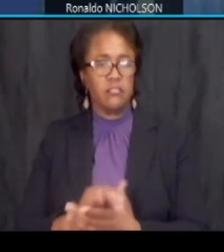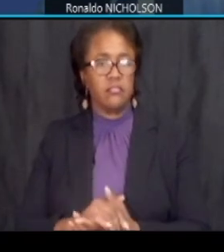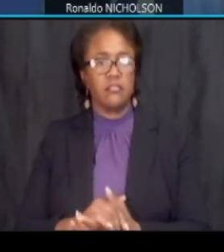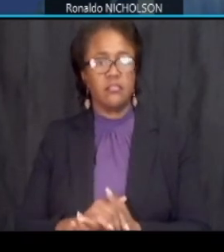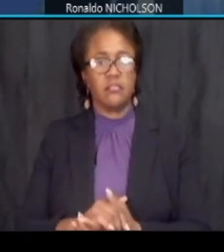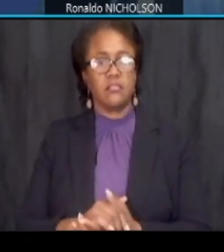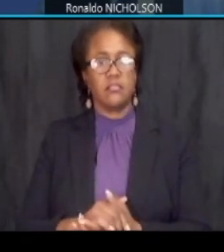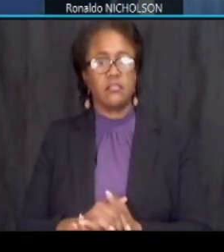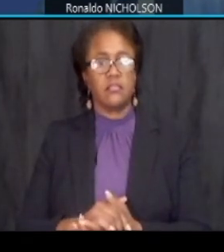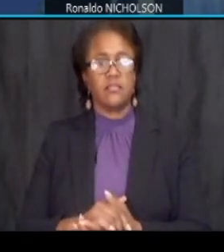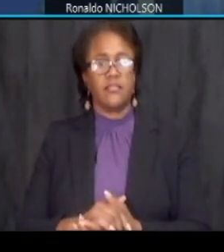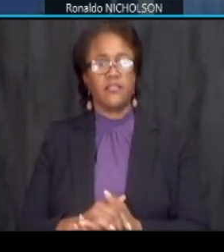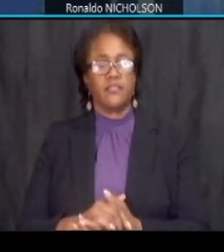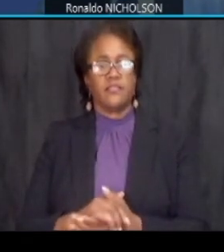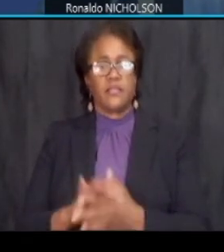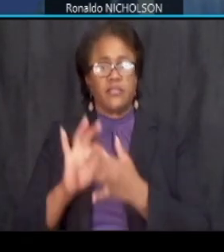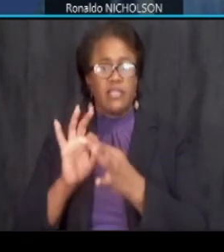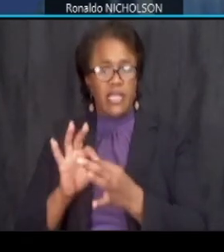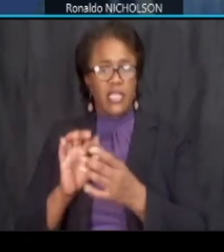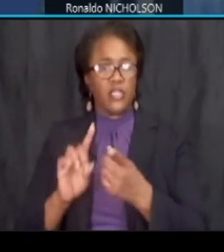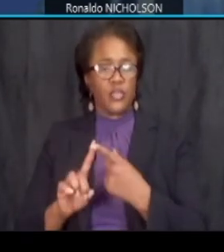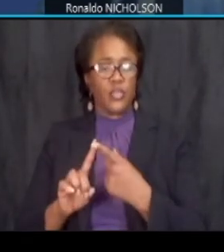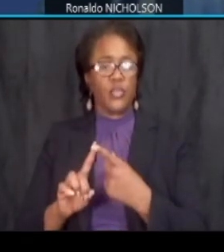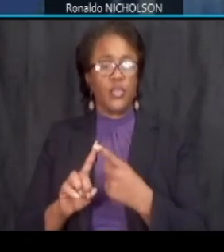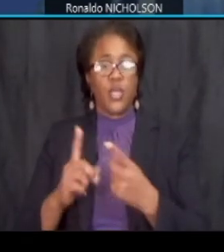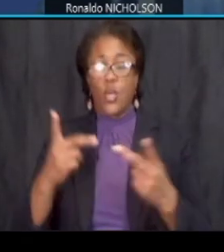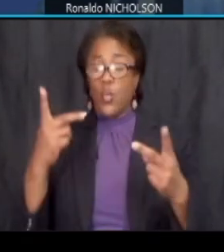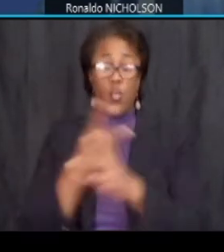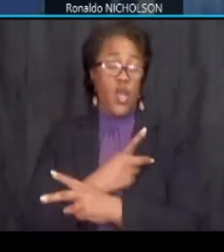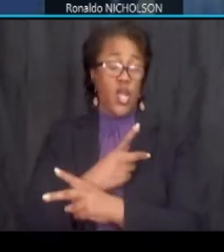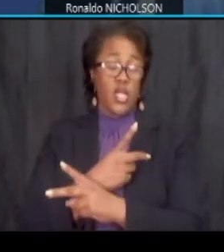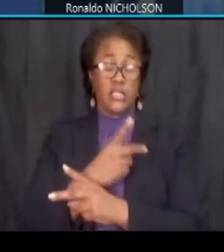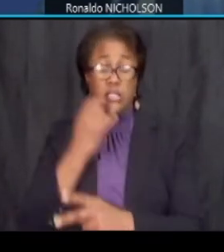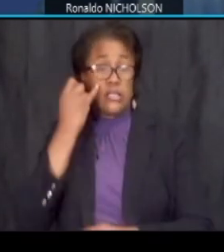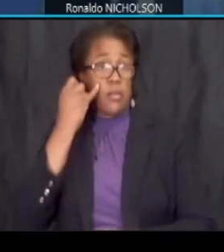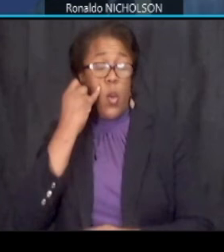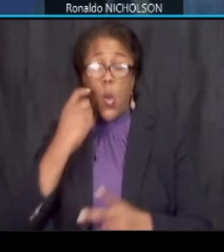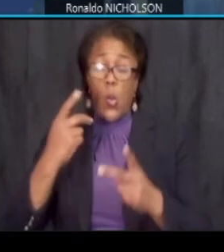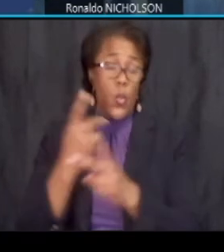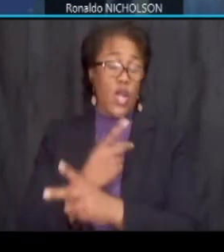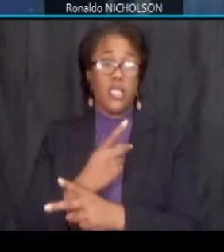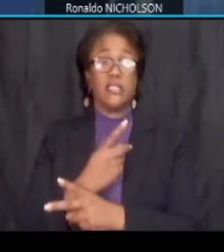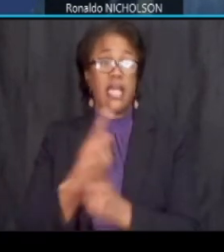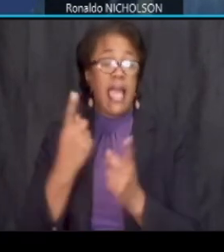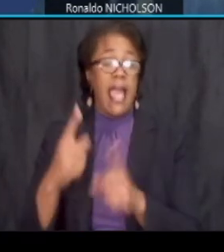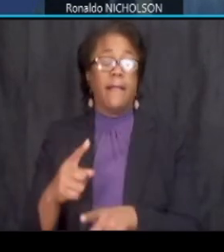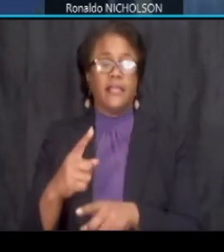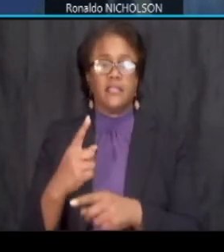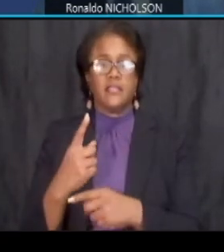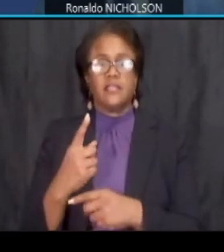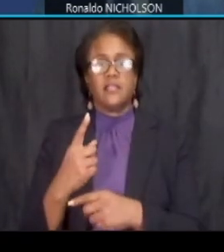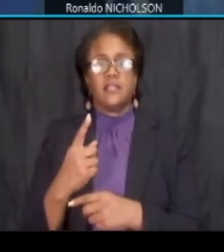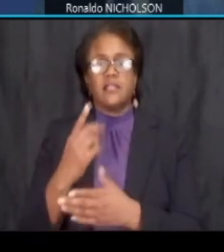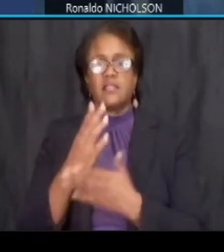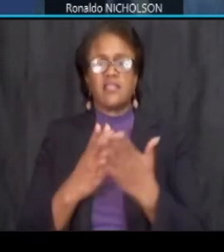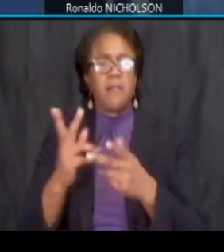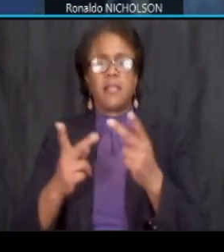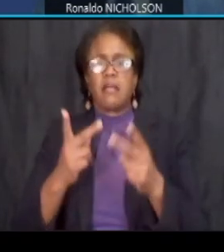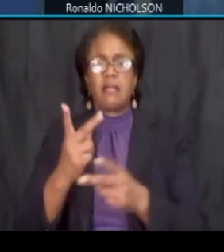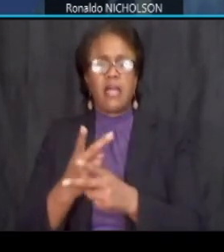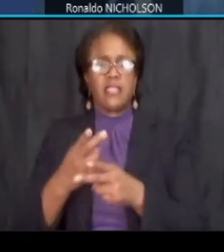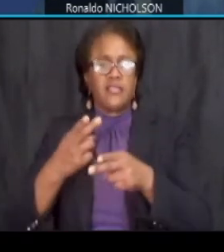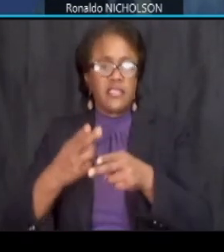as far as the worst case will be as i said um some type of temporary impacts that we would